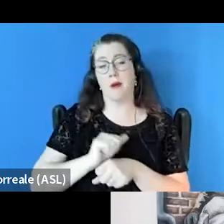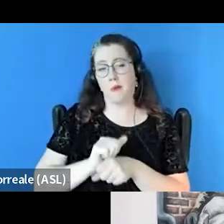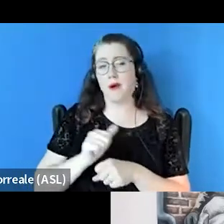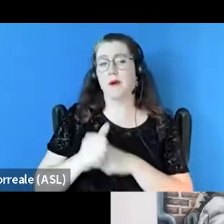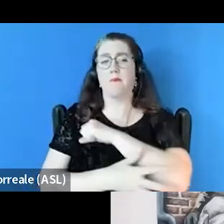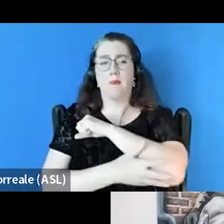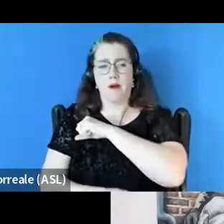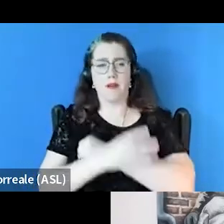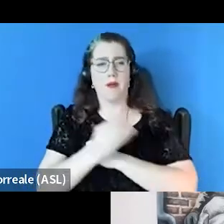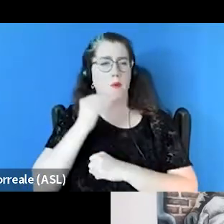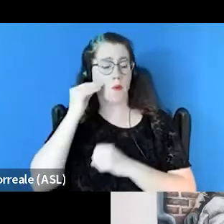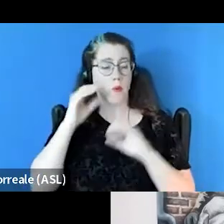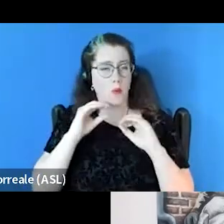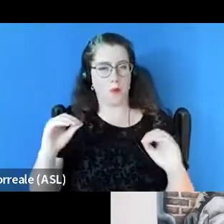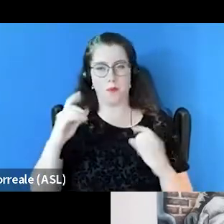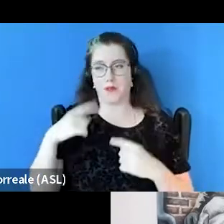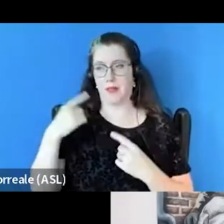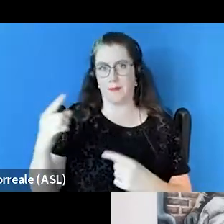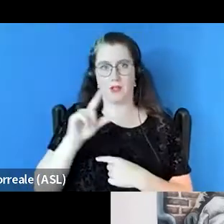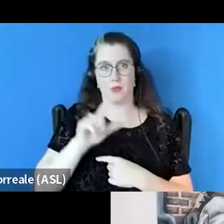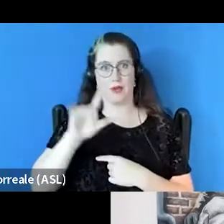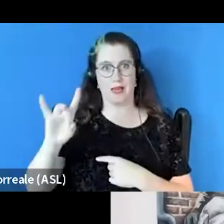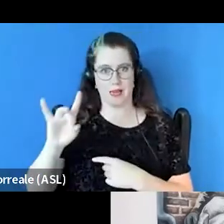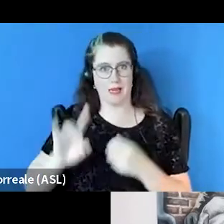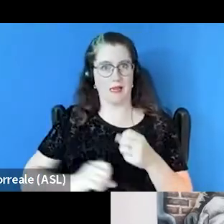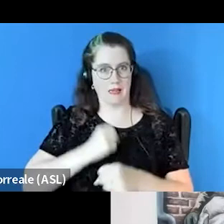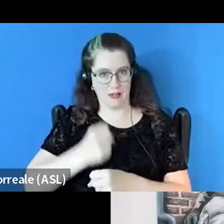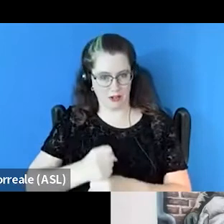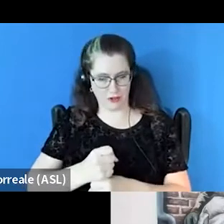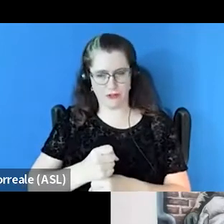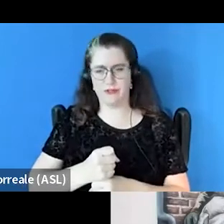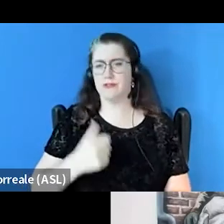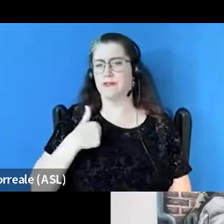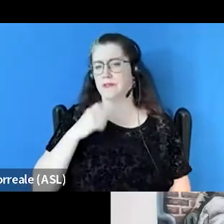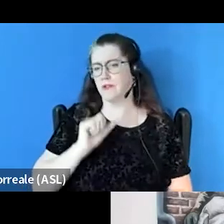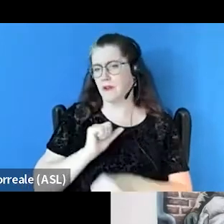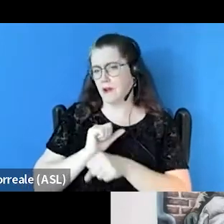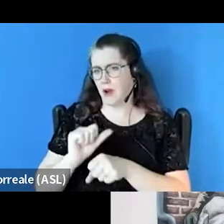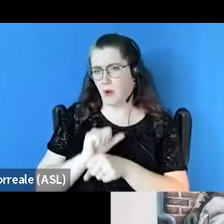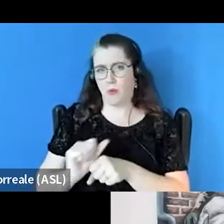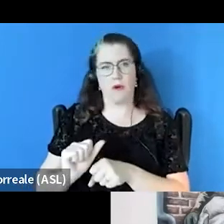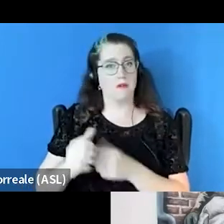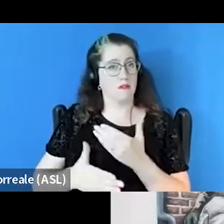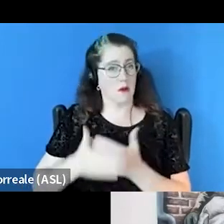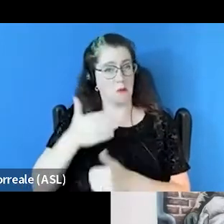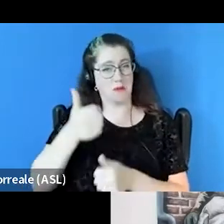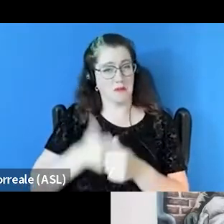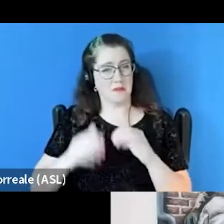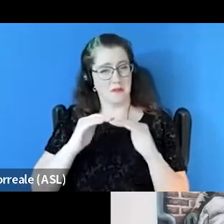has been over the last 28 years. And I've worked at almost every level of service delivery